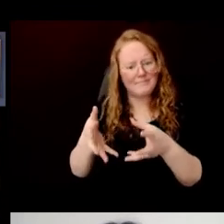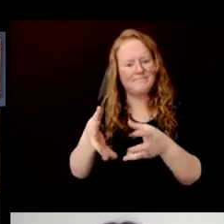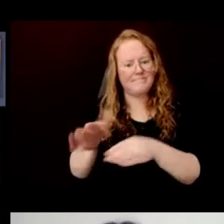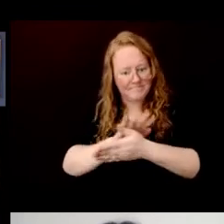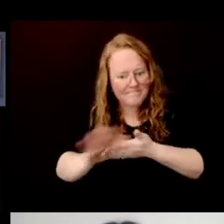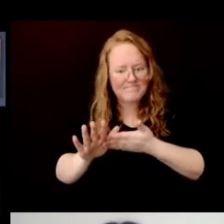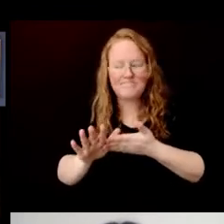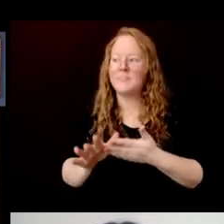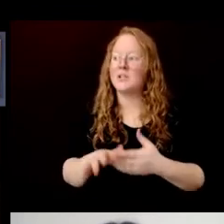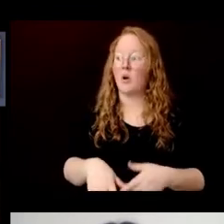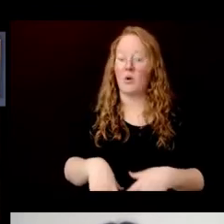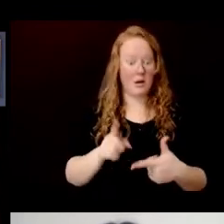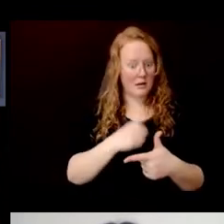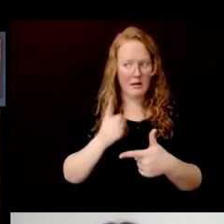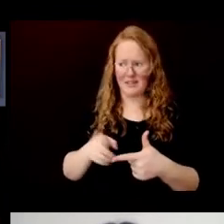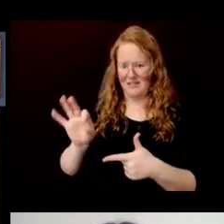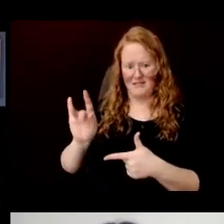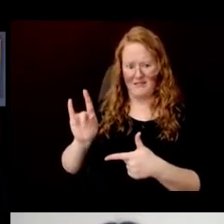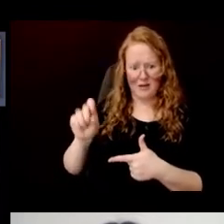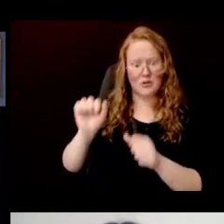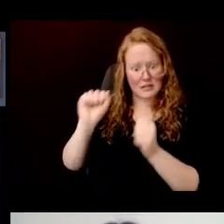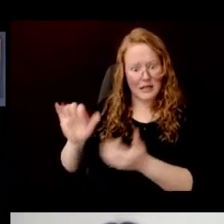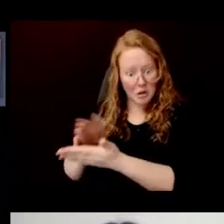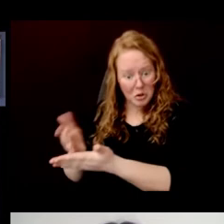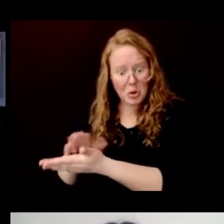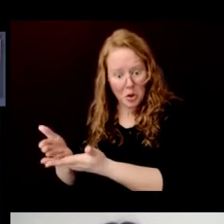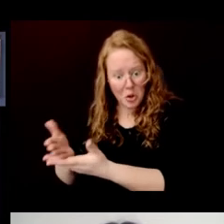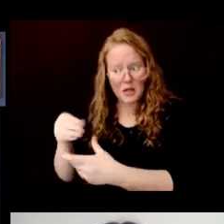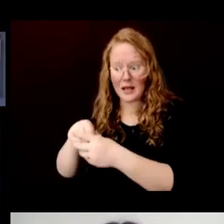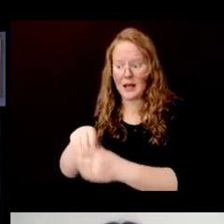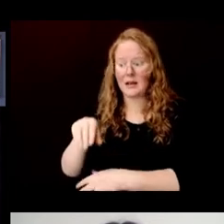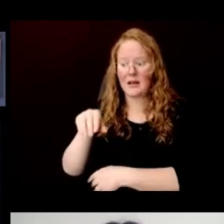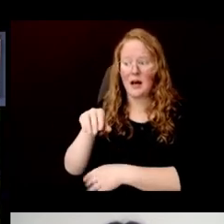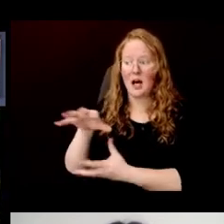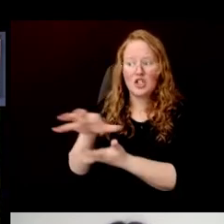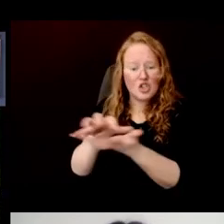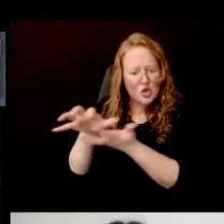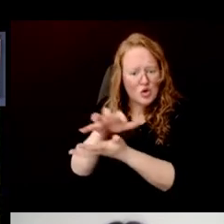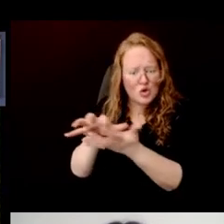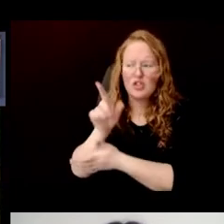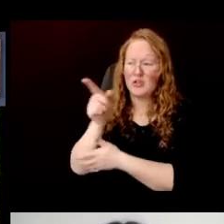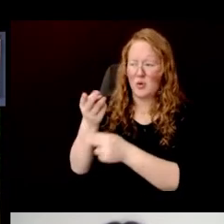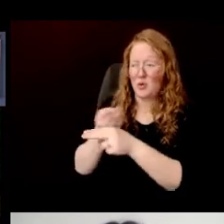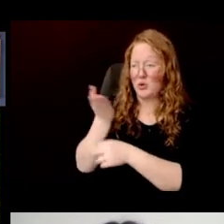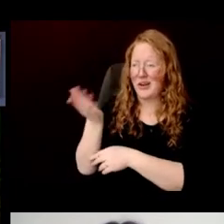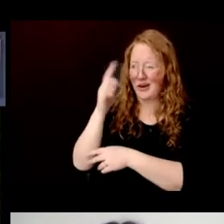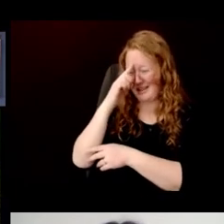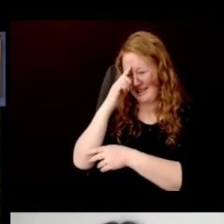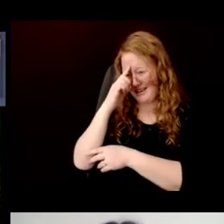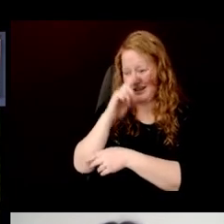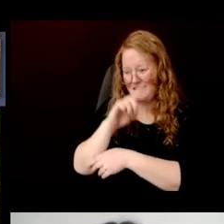You can then cook those fibers in an alkaline solution. What is used here is, I believe, lye.